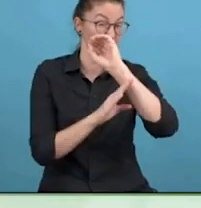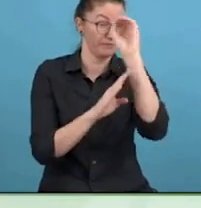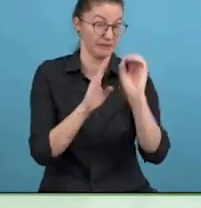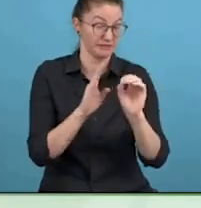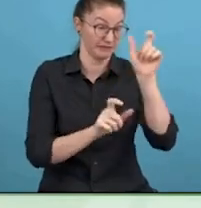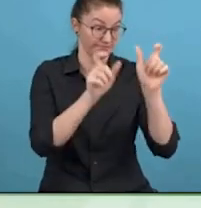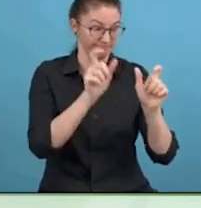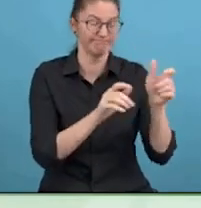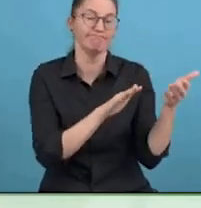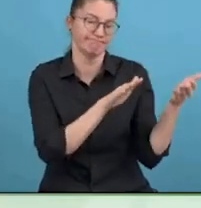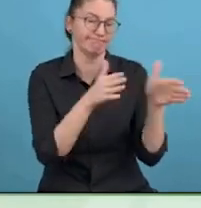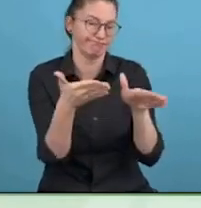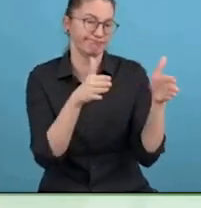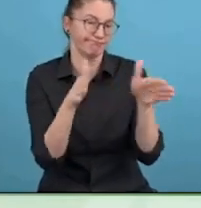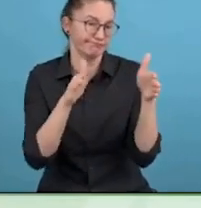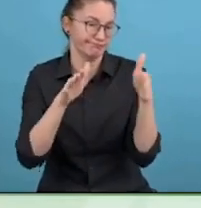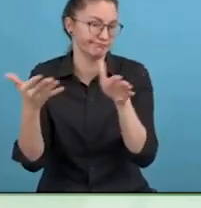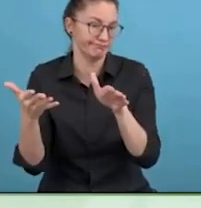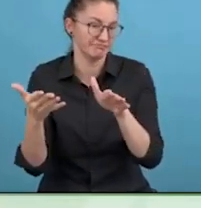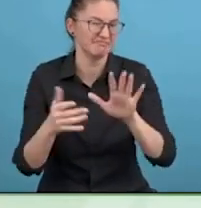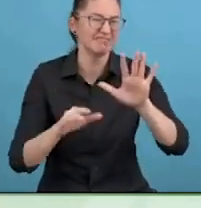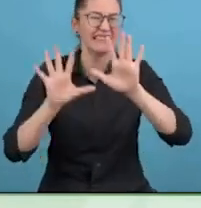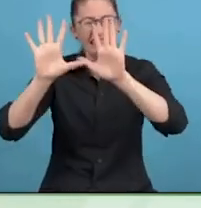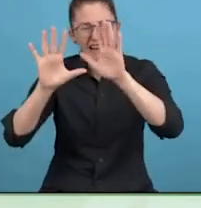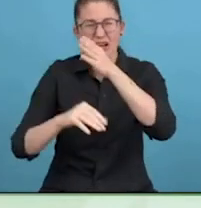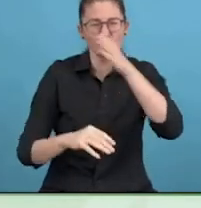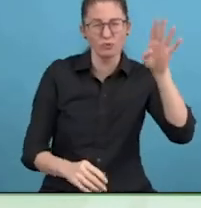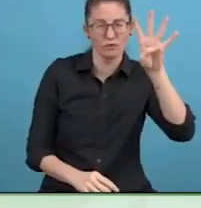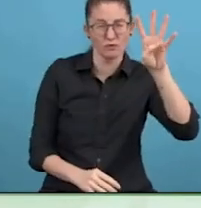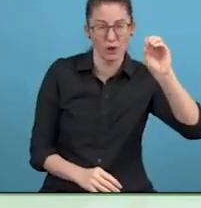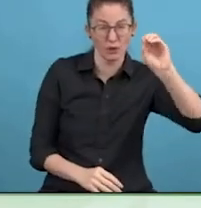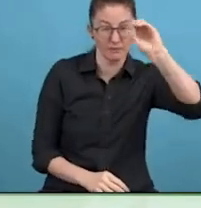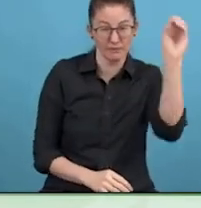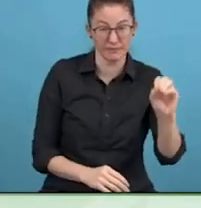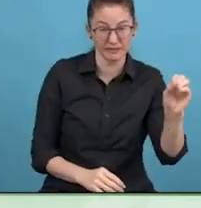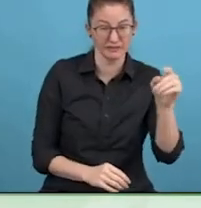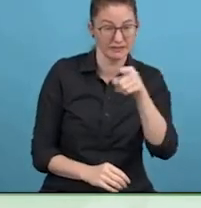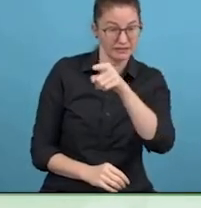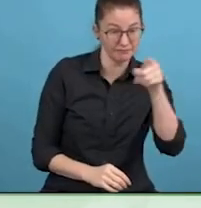I was considered recovered, supposedly by October 2020.